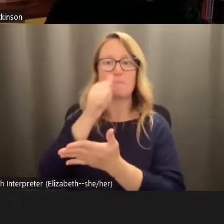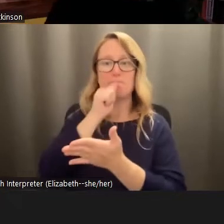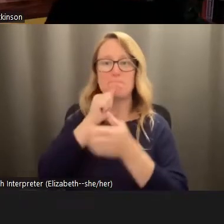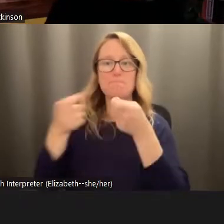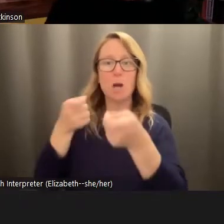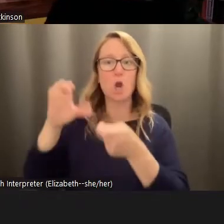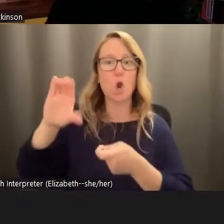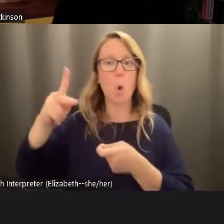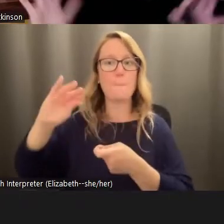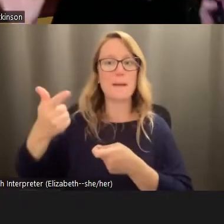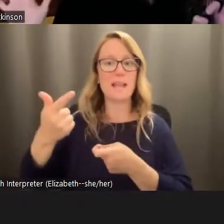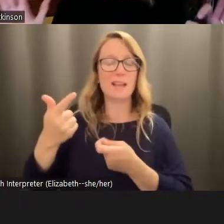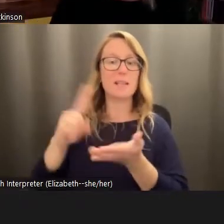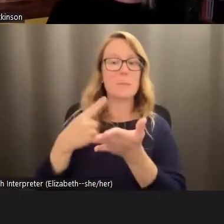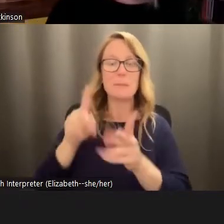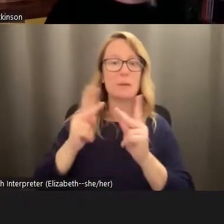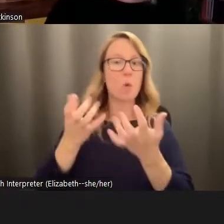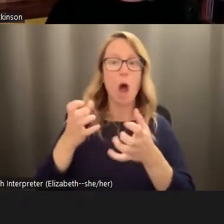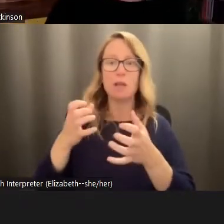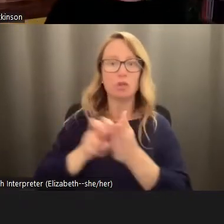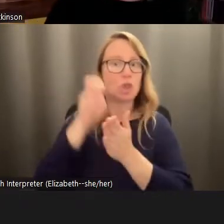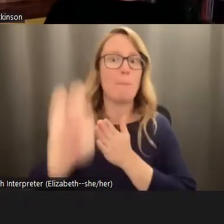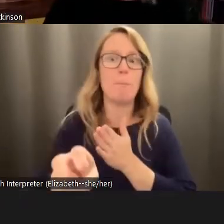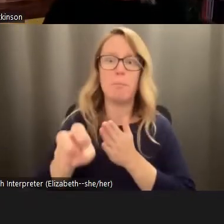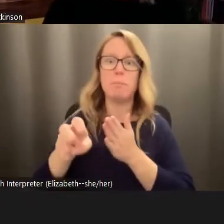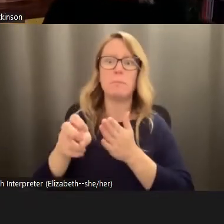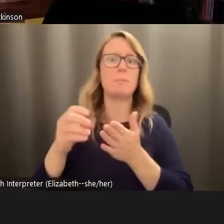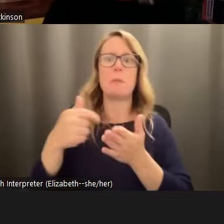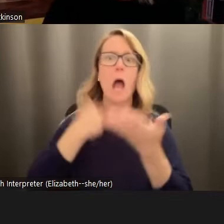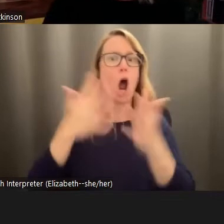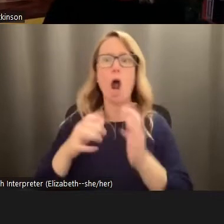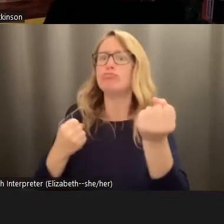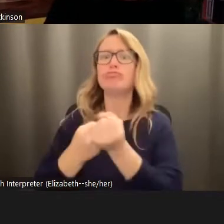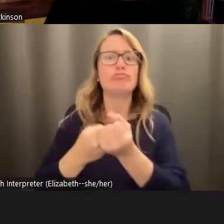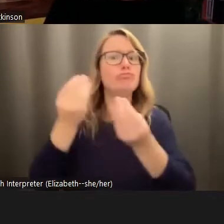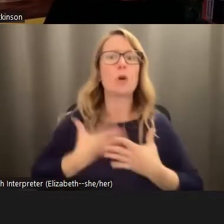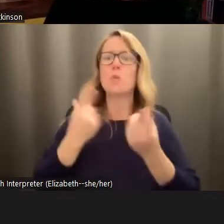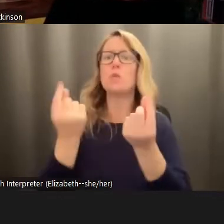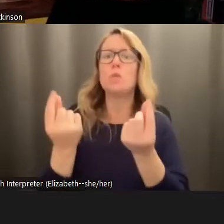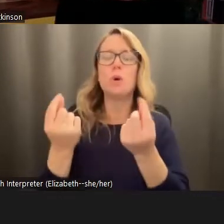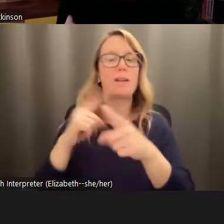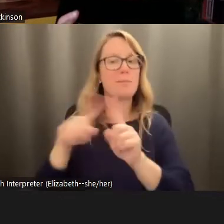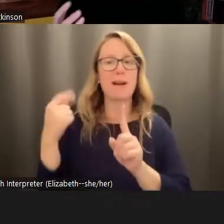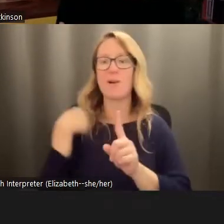steps like, Alright, I'm already on board, just tell me what to do. But we're not in the best space to work through climate